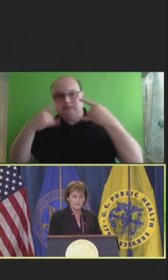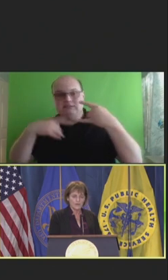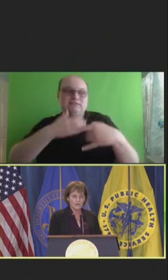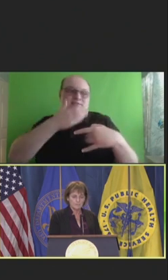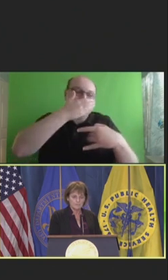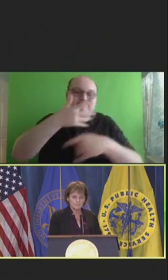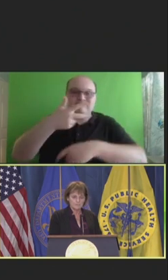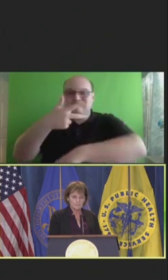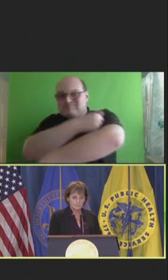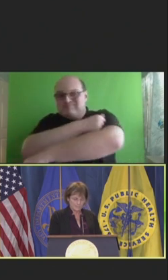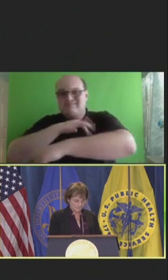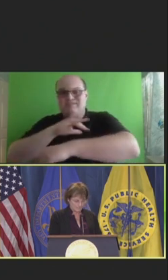high.